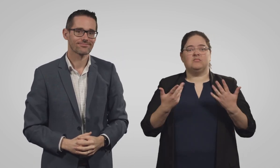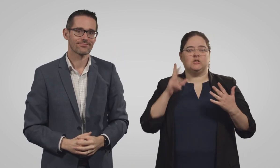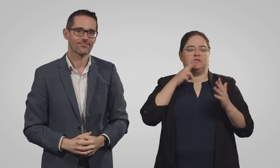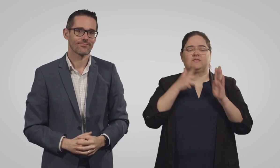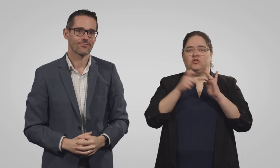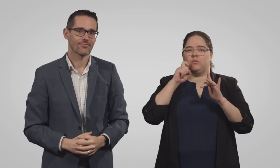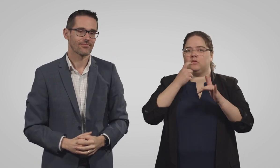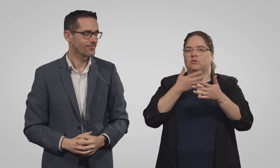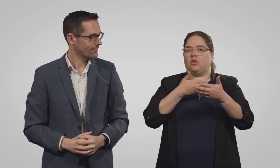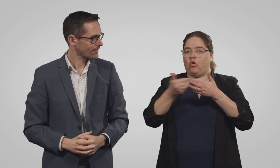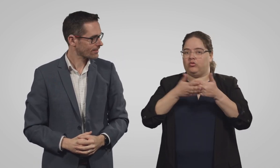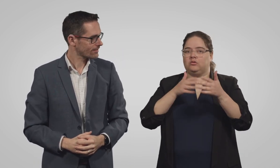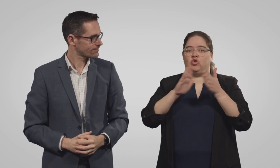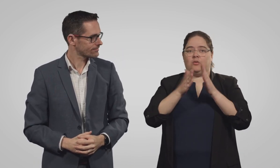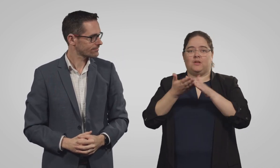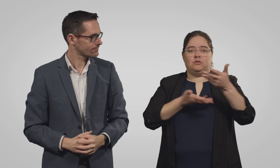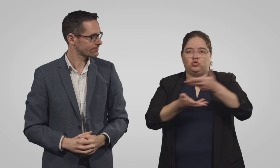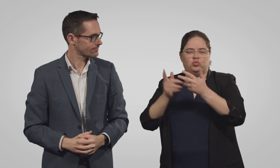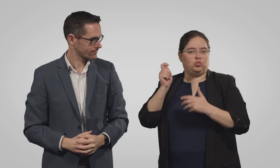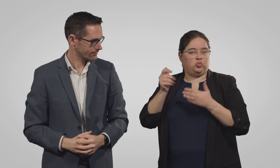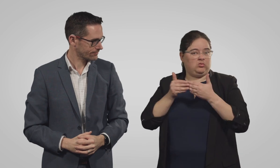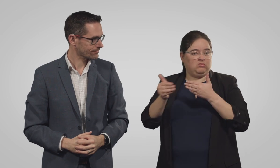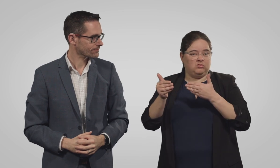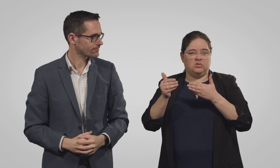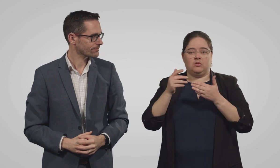We will be organising community consultations shortly,